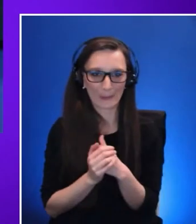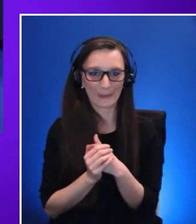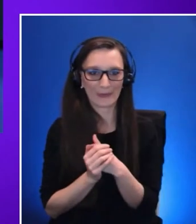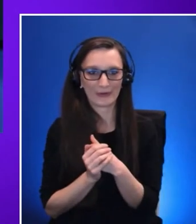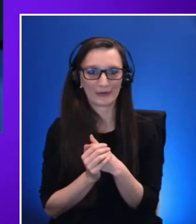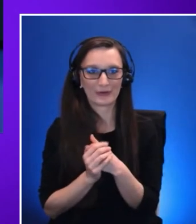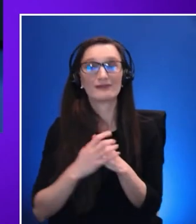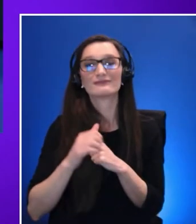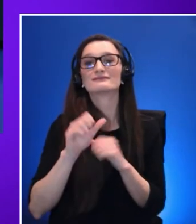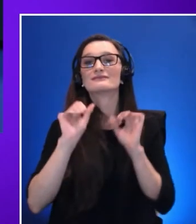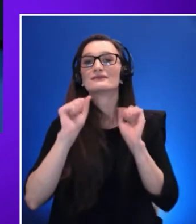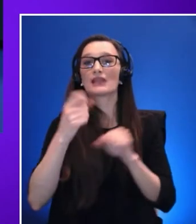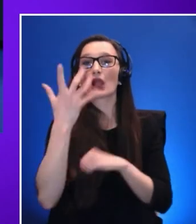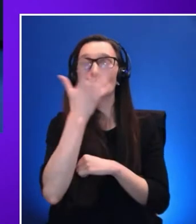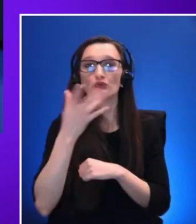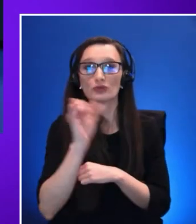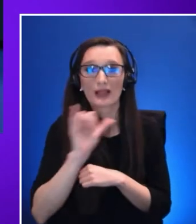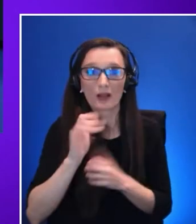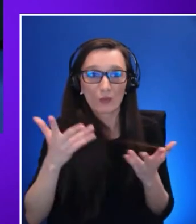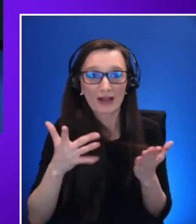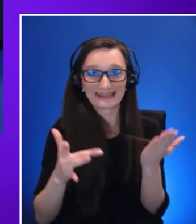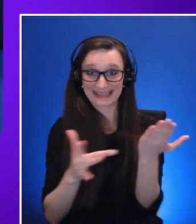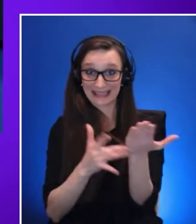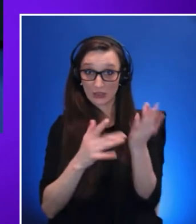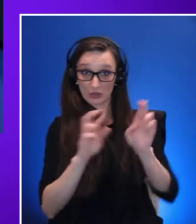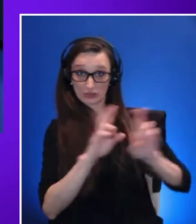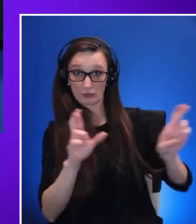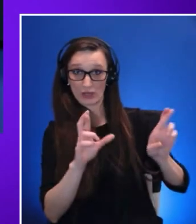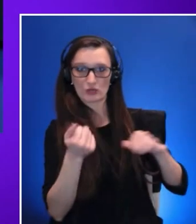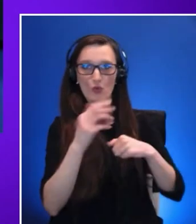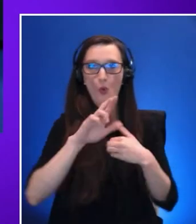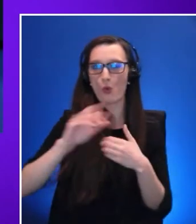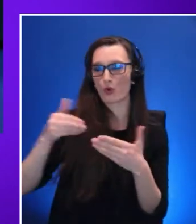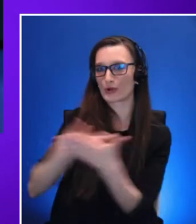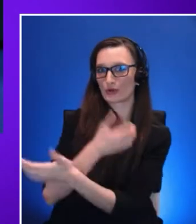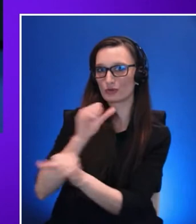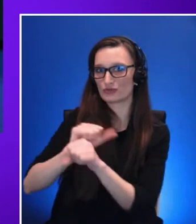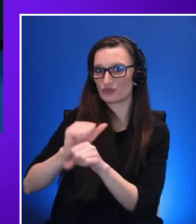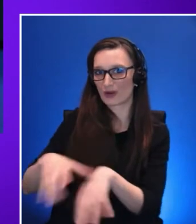or adoption to the new work that we are going to do with this modern, new technology.